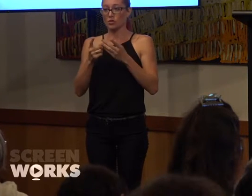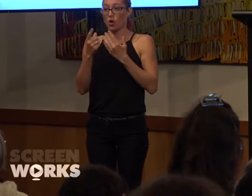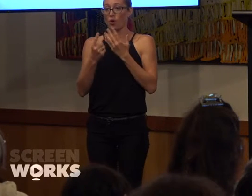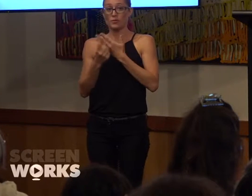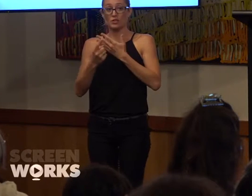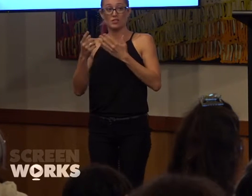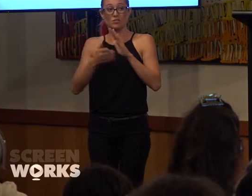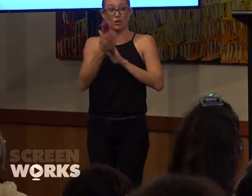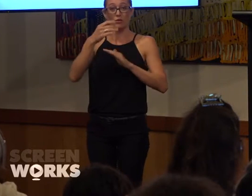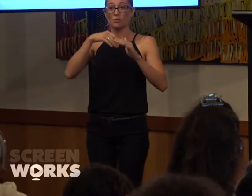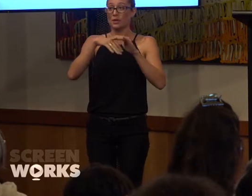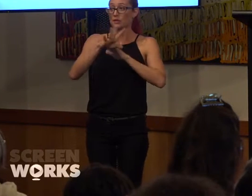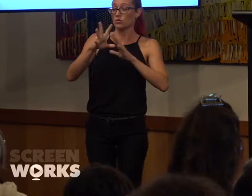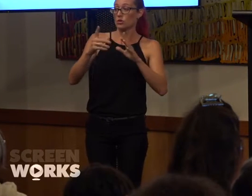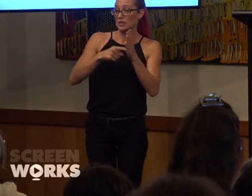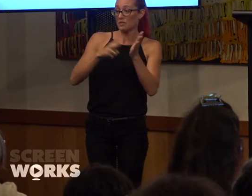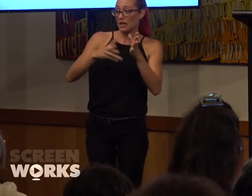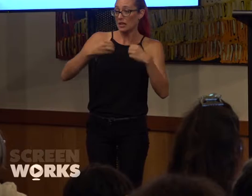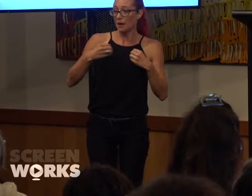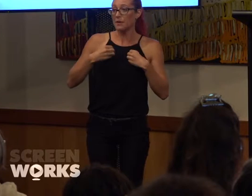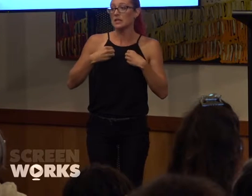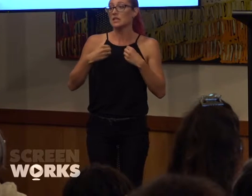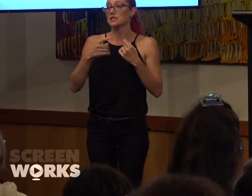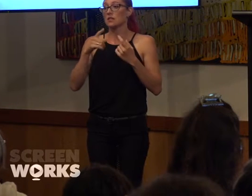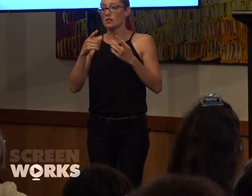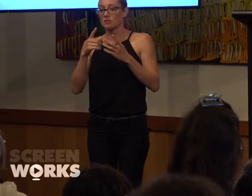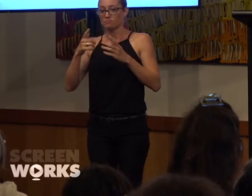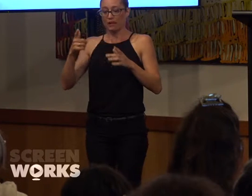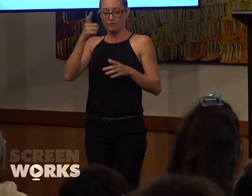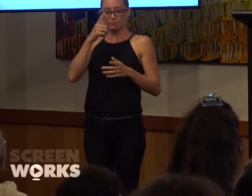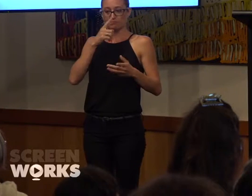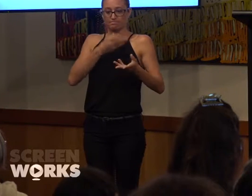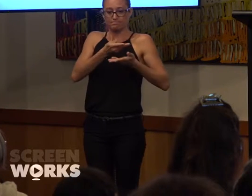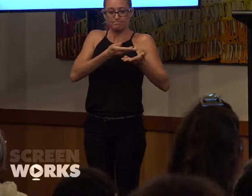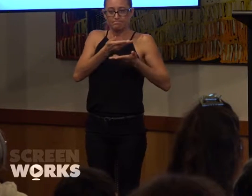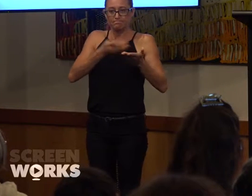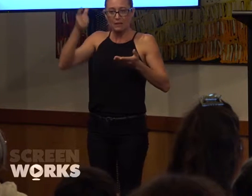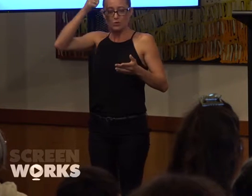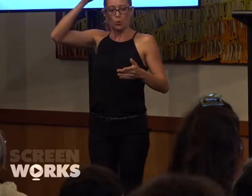television commercial companies to be mentored, to have opportunities, potentially to do some production in